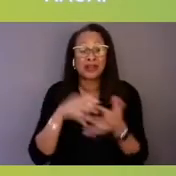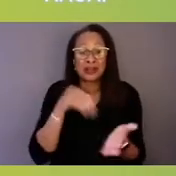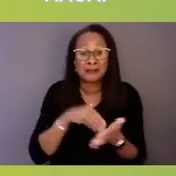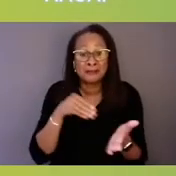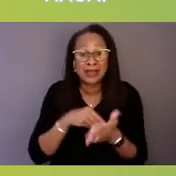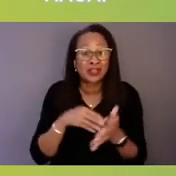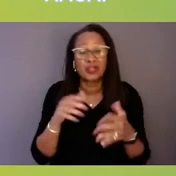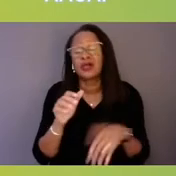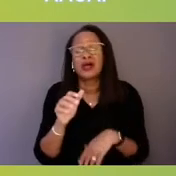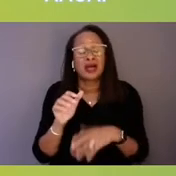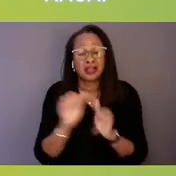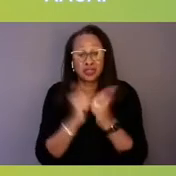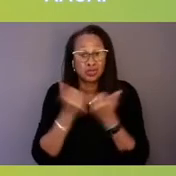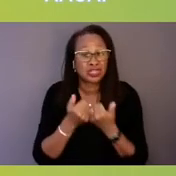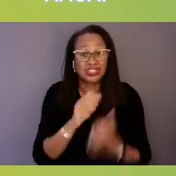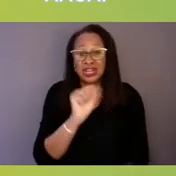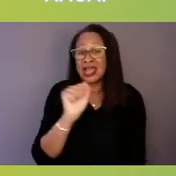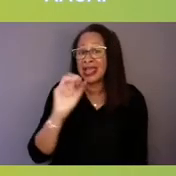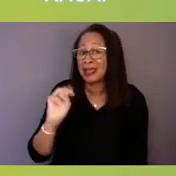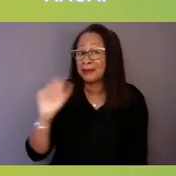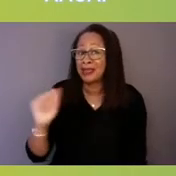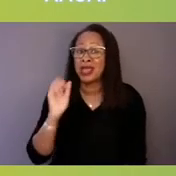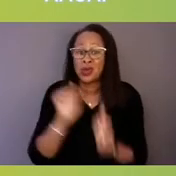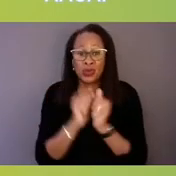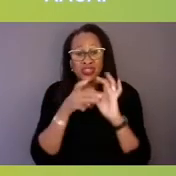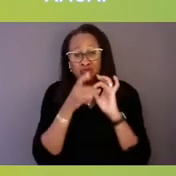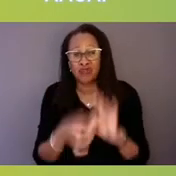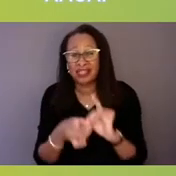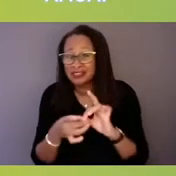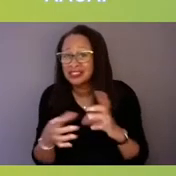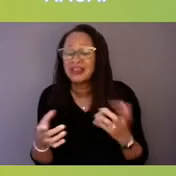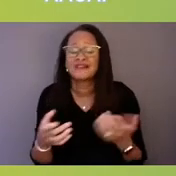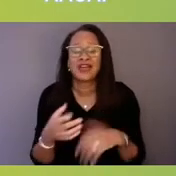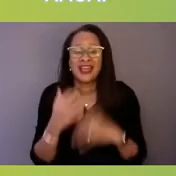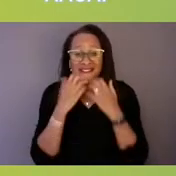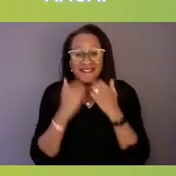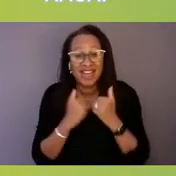with the relative value units, undervalues mental health clinicians.